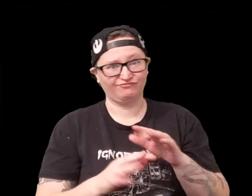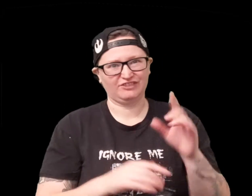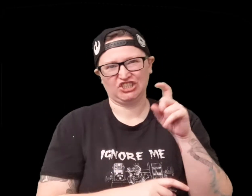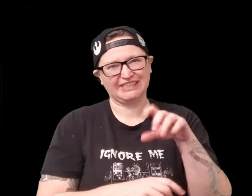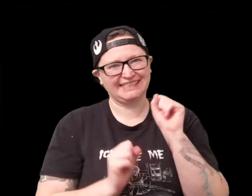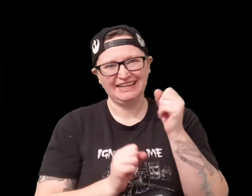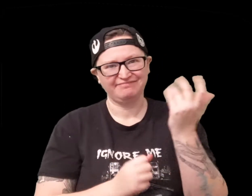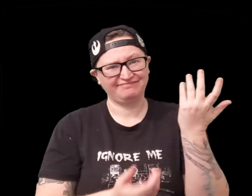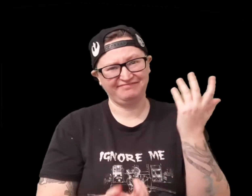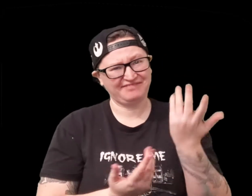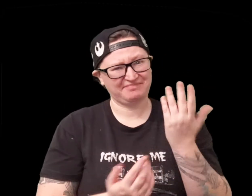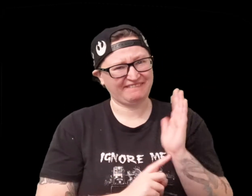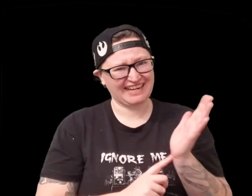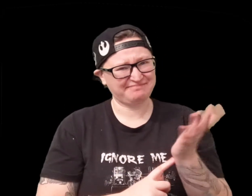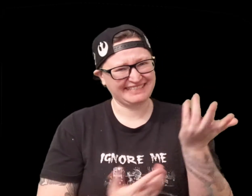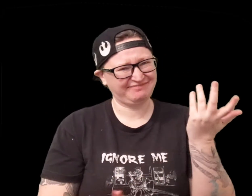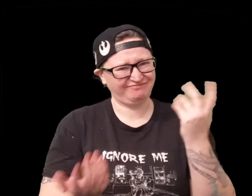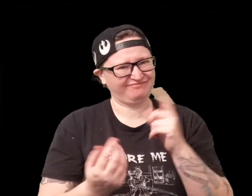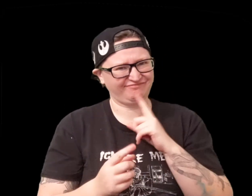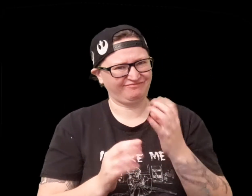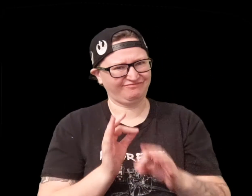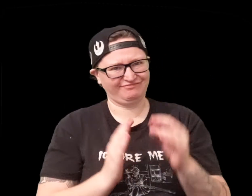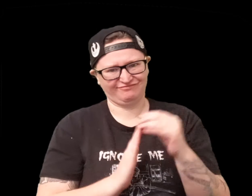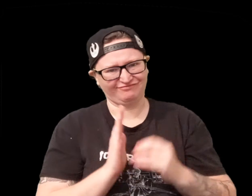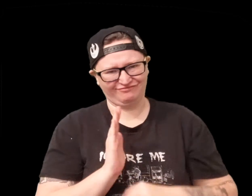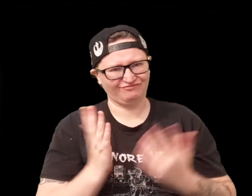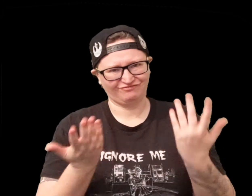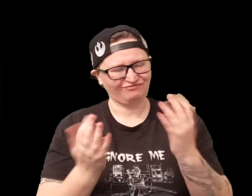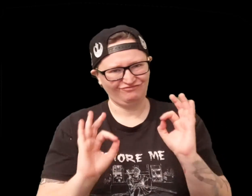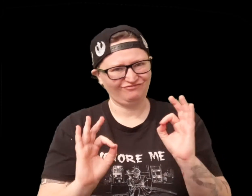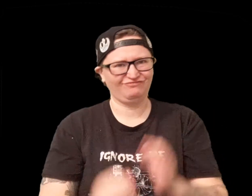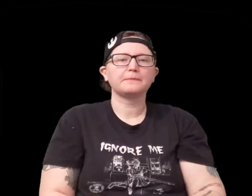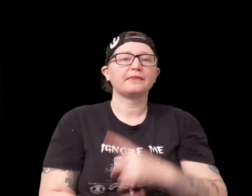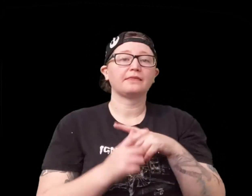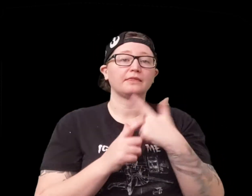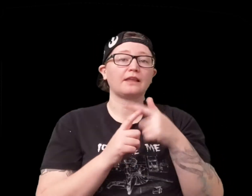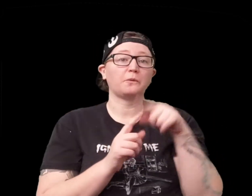I think that's pretty easy probably takes five minutes honestly pretty simple to get that all set